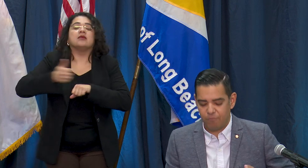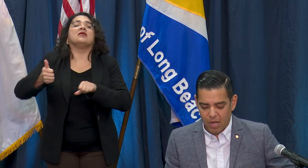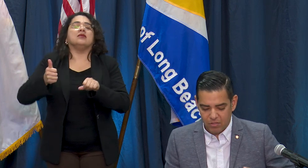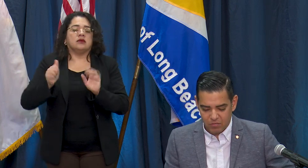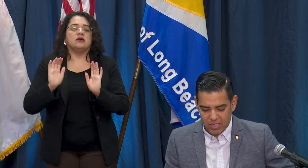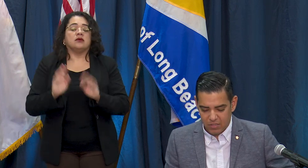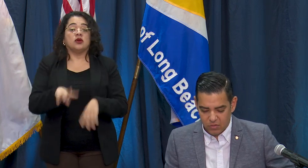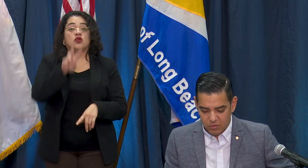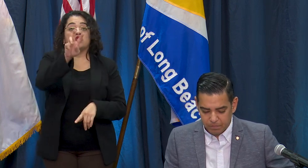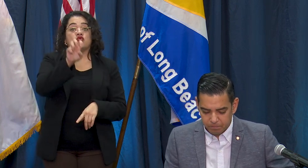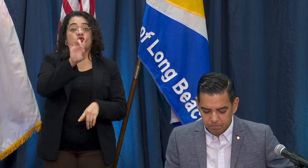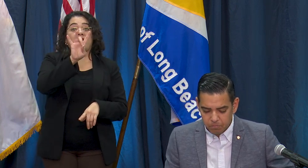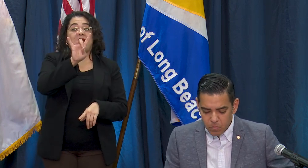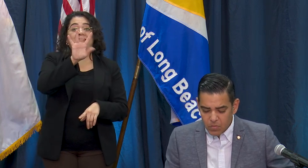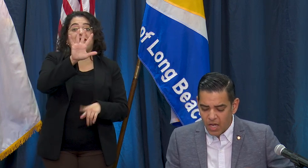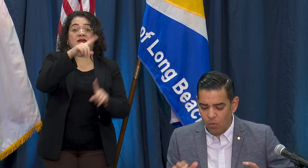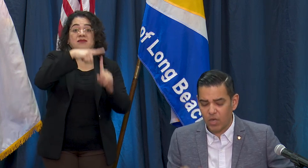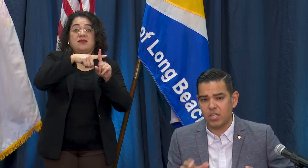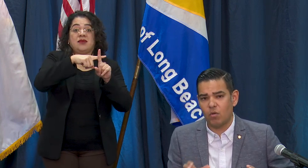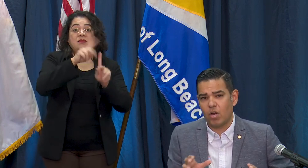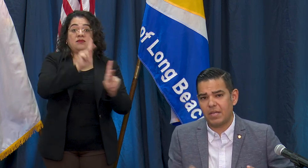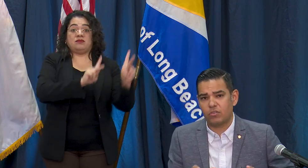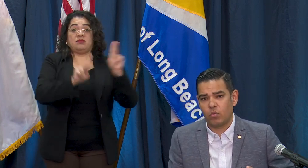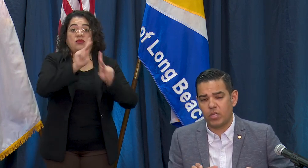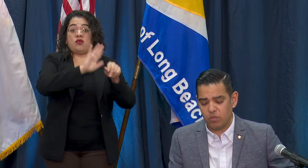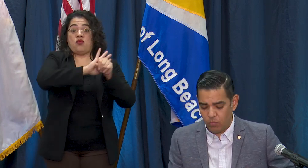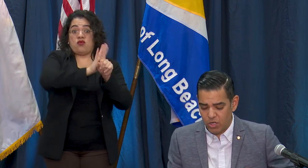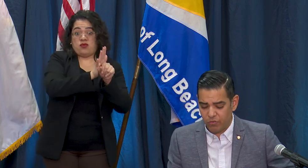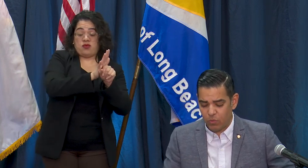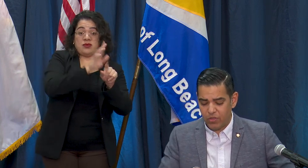positive cases, I want to make sure that we note, that within